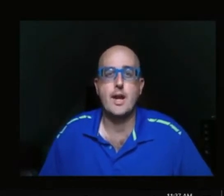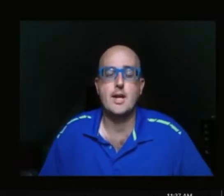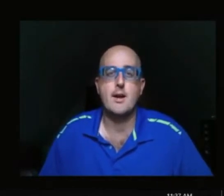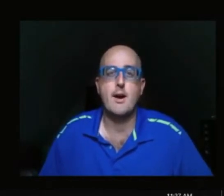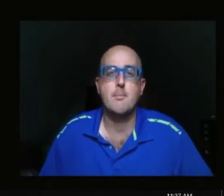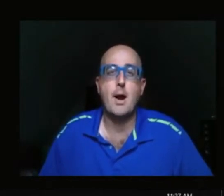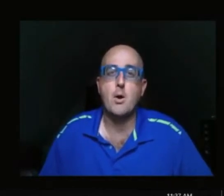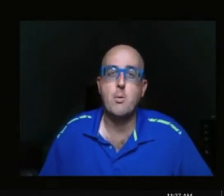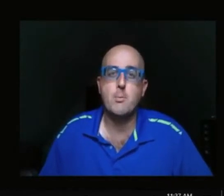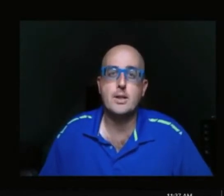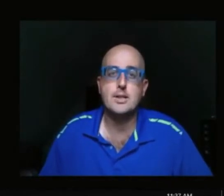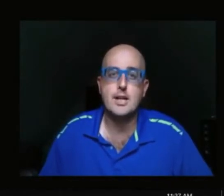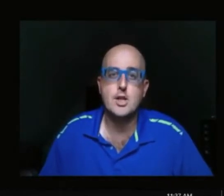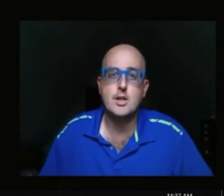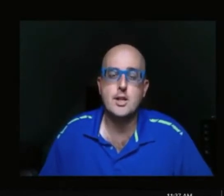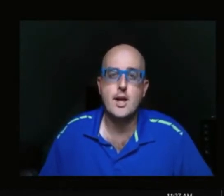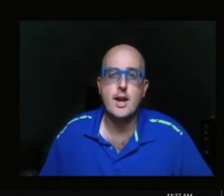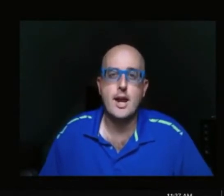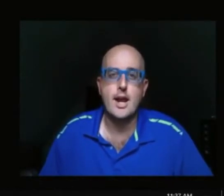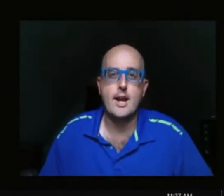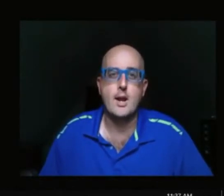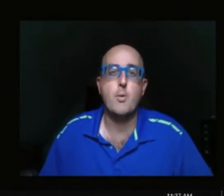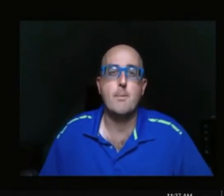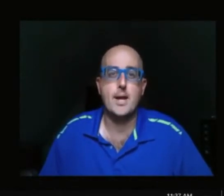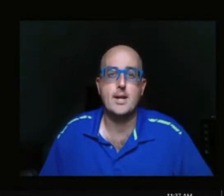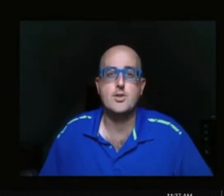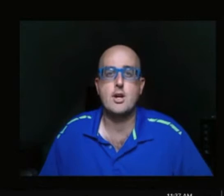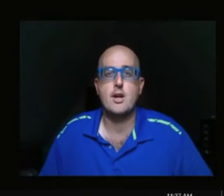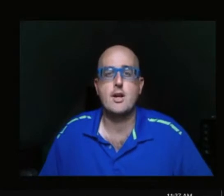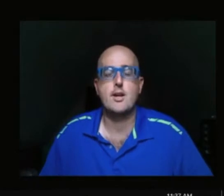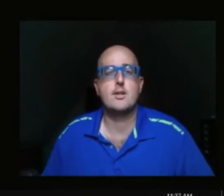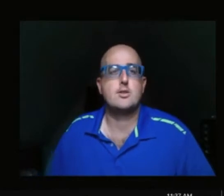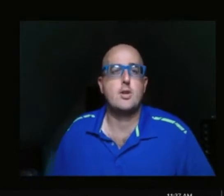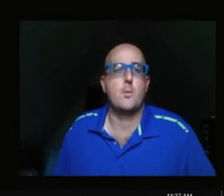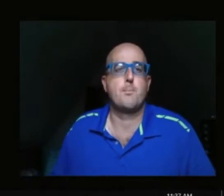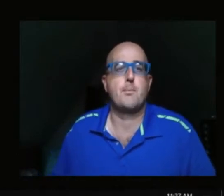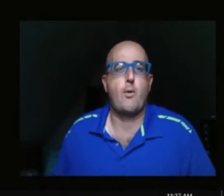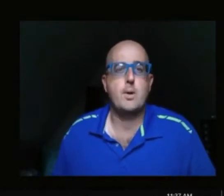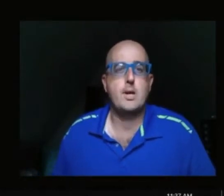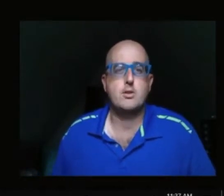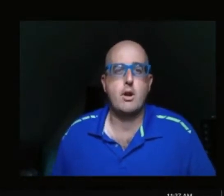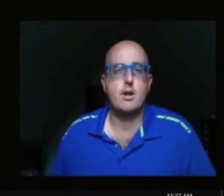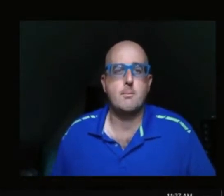PowerPoint presentation and a web page. So, before we get started I'm going to